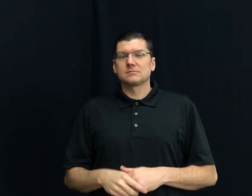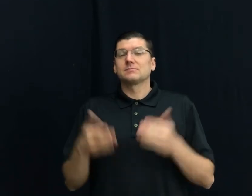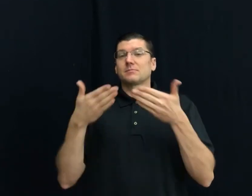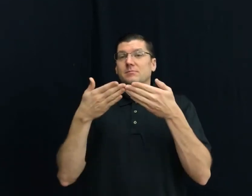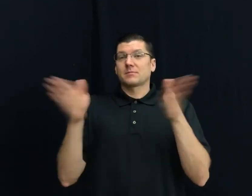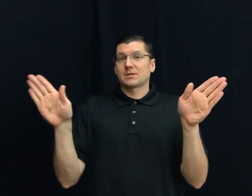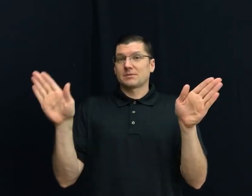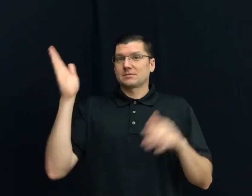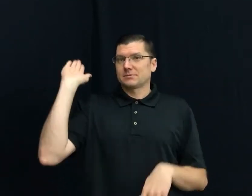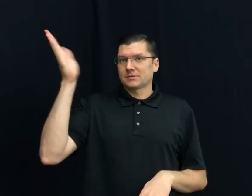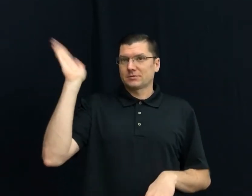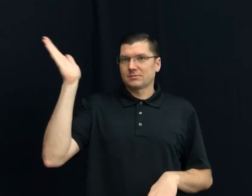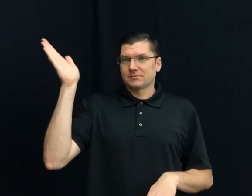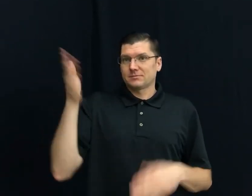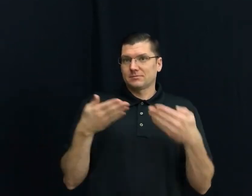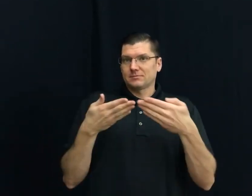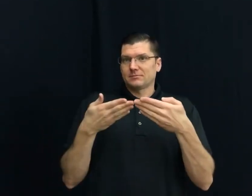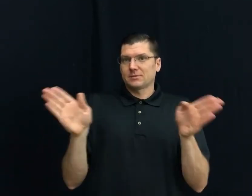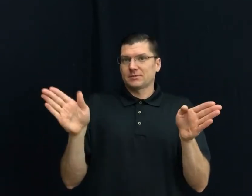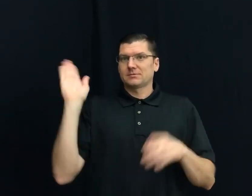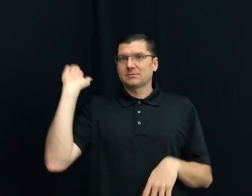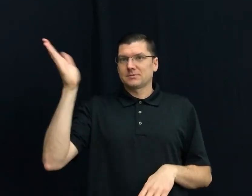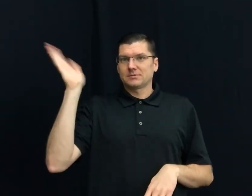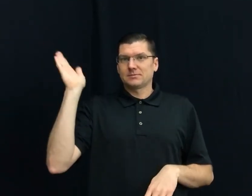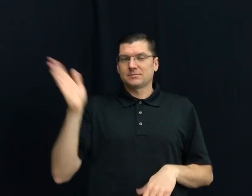3) PUBLIC SPEAK